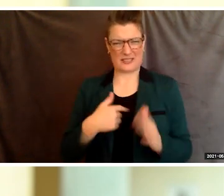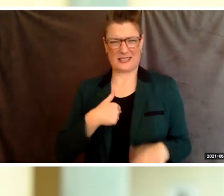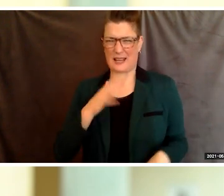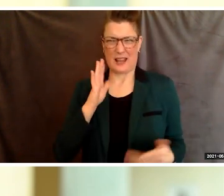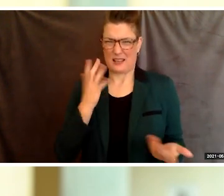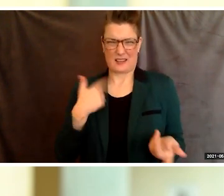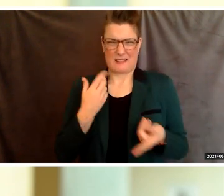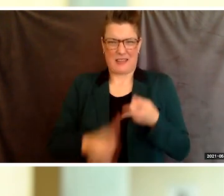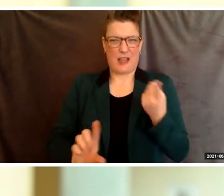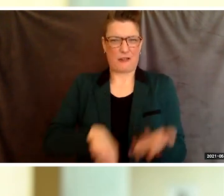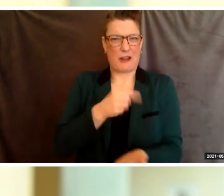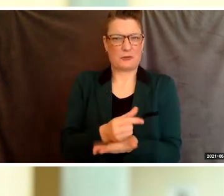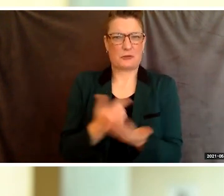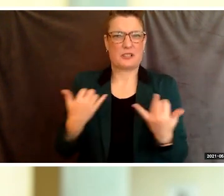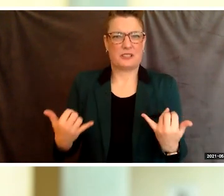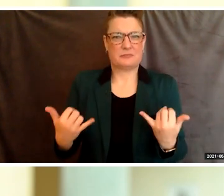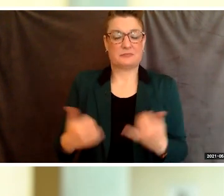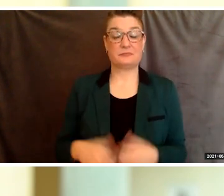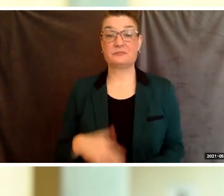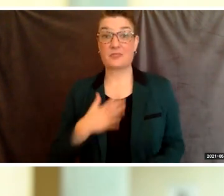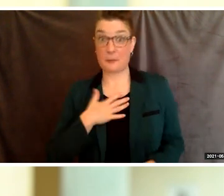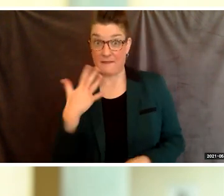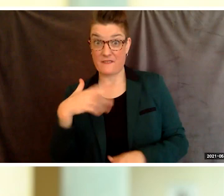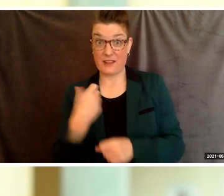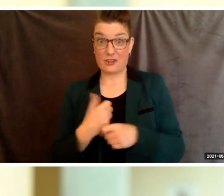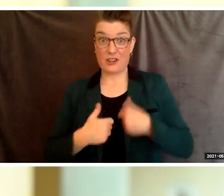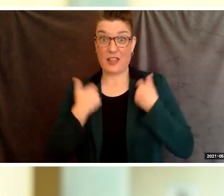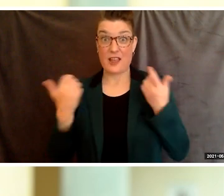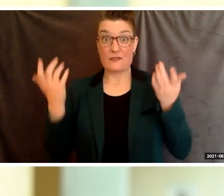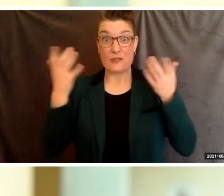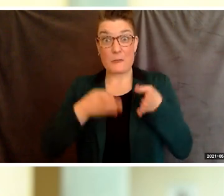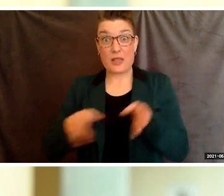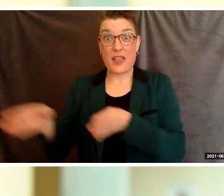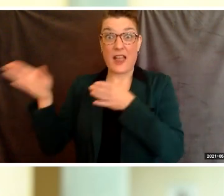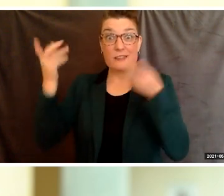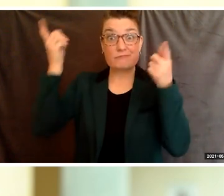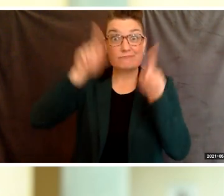My five-year life plan did not follow what I had in mind but with the support of my family,